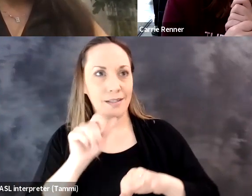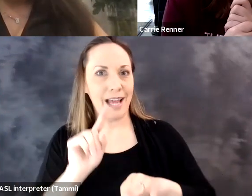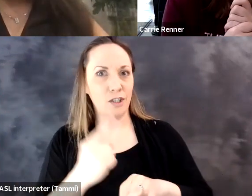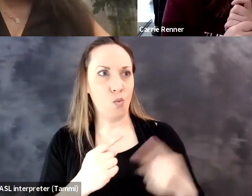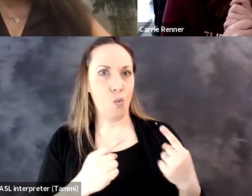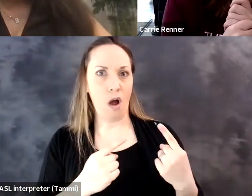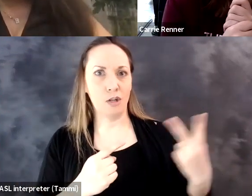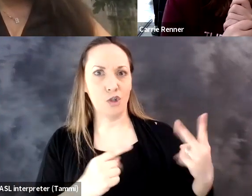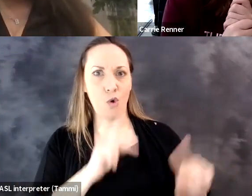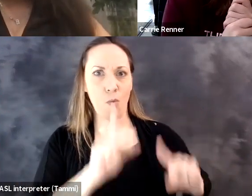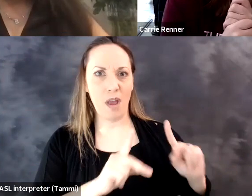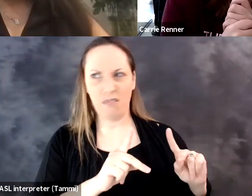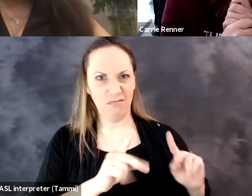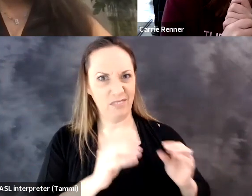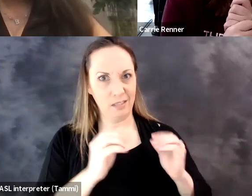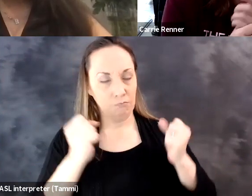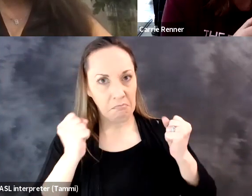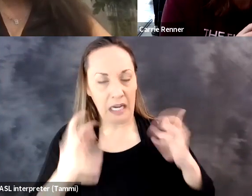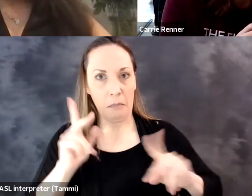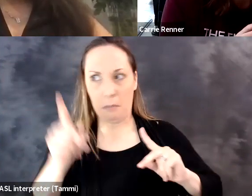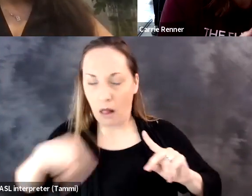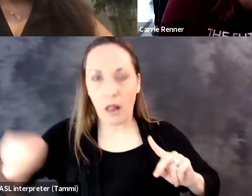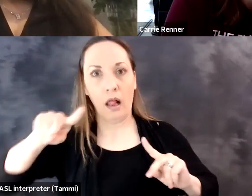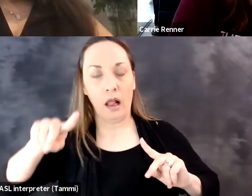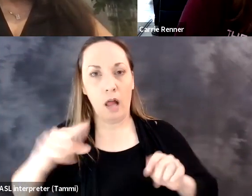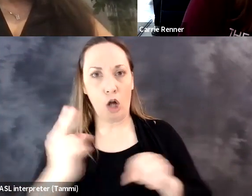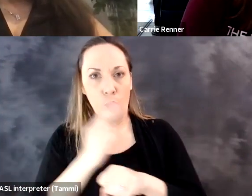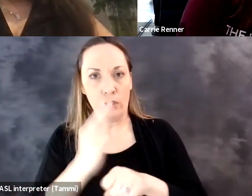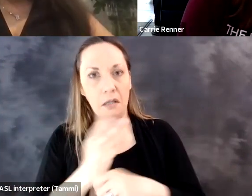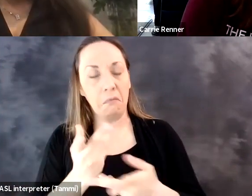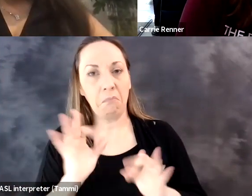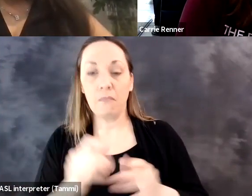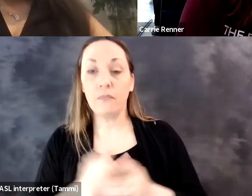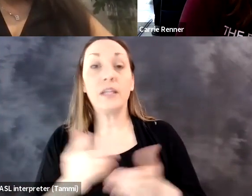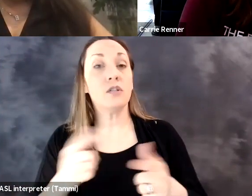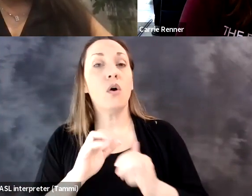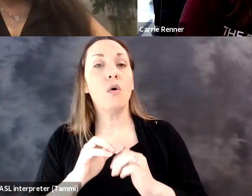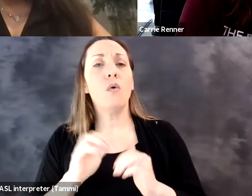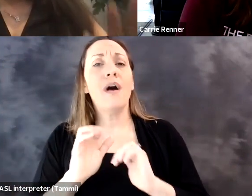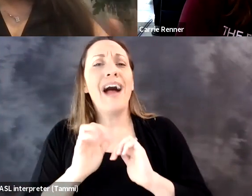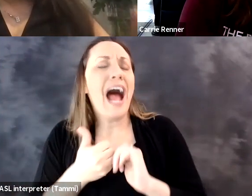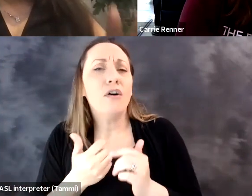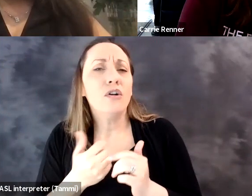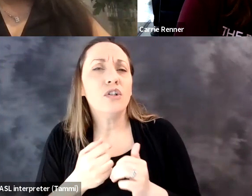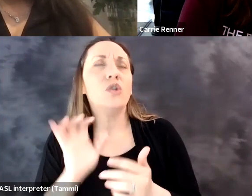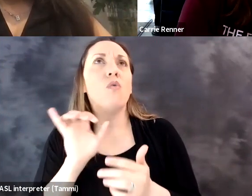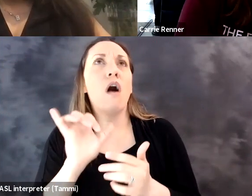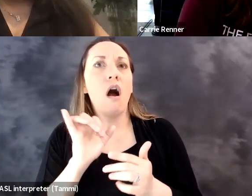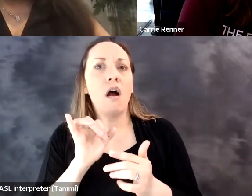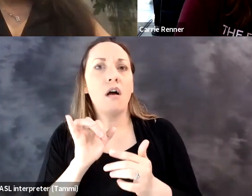this. It's not that it's one or two of us,